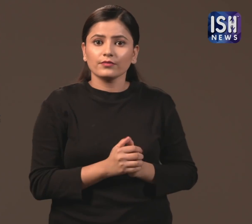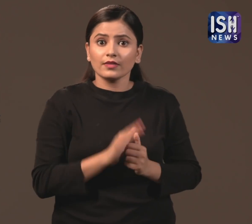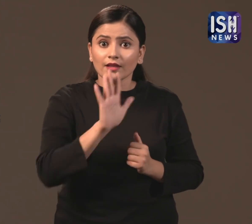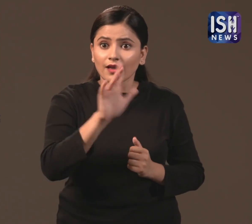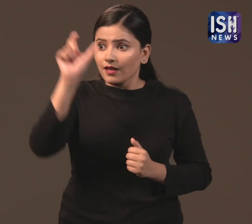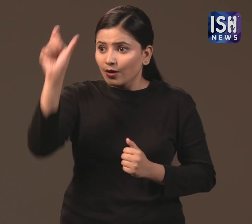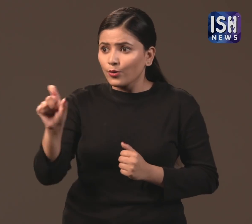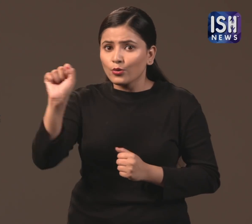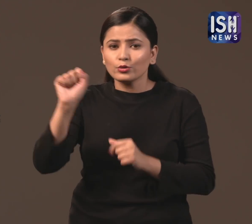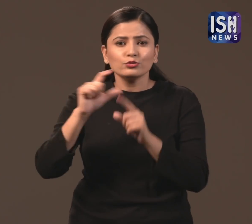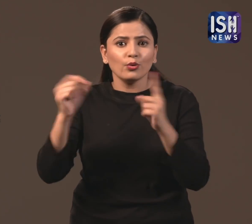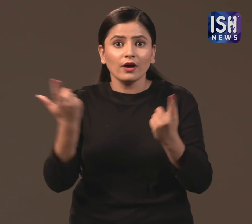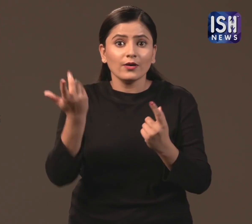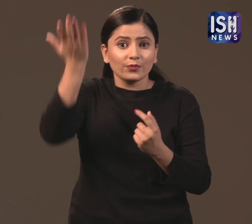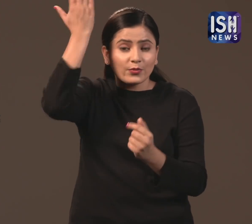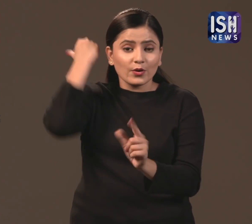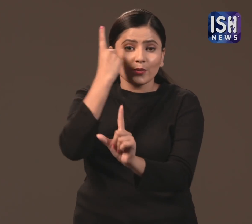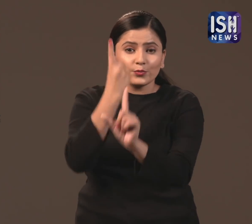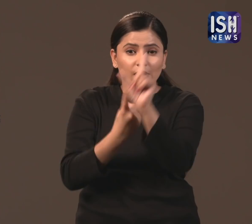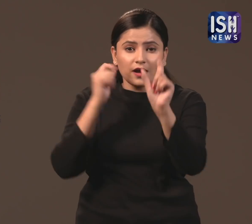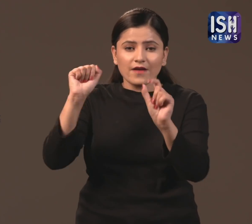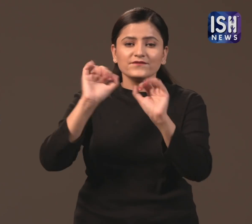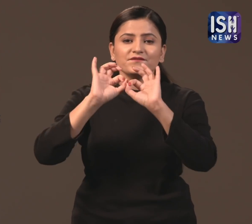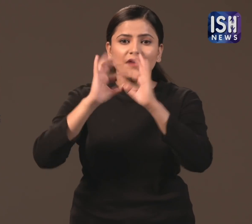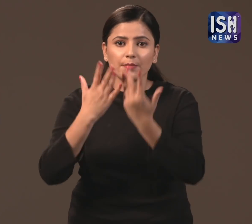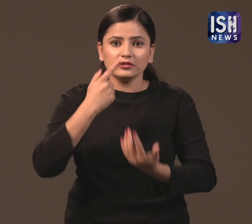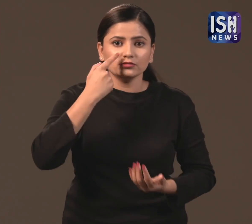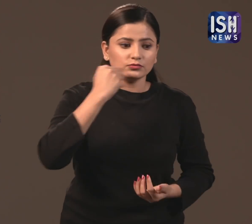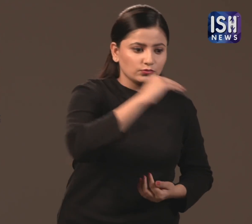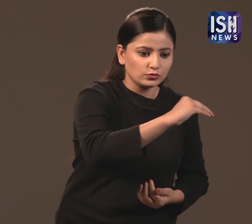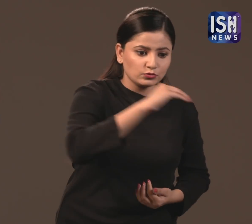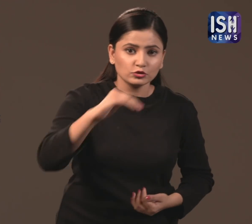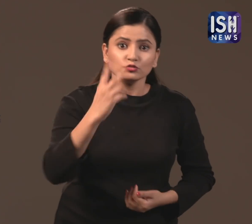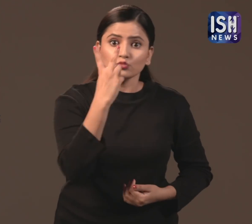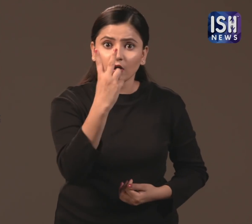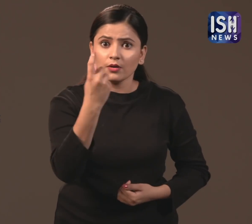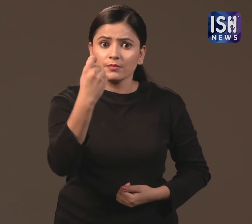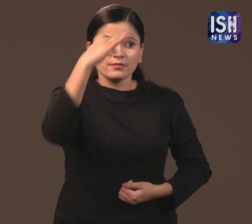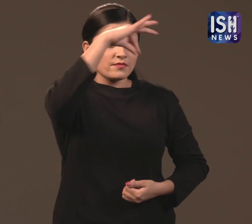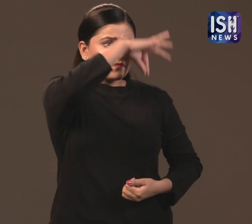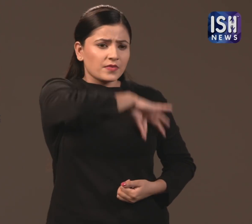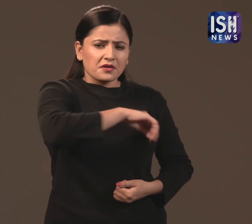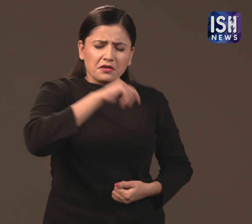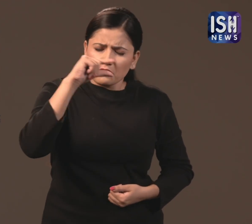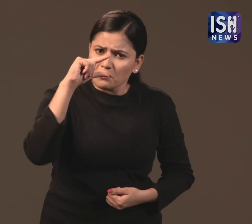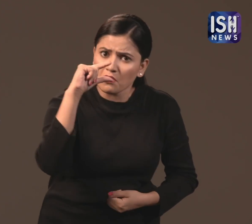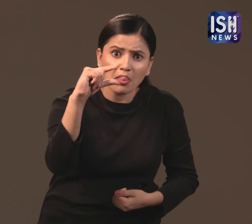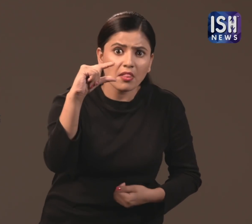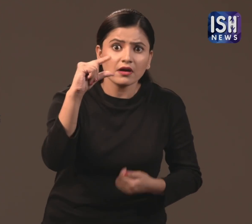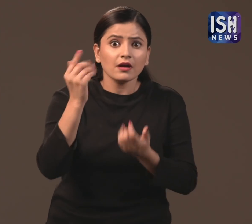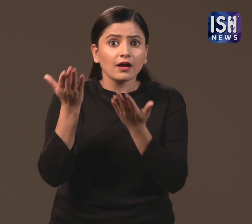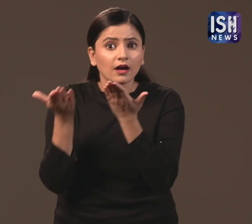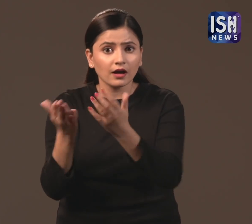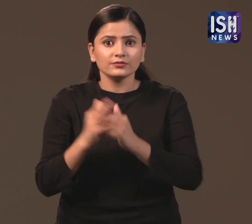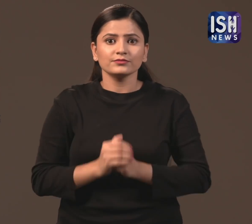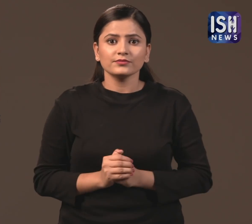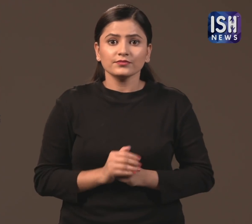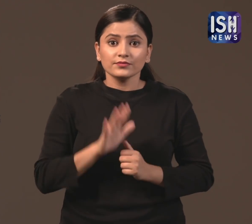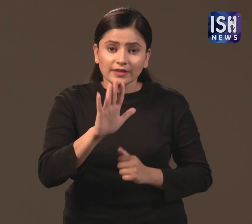Because of this his family which includes two sons, will earn less than they did last year.